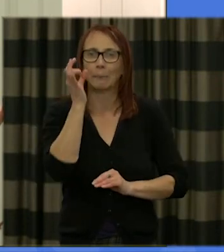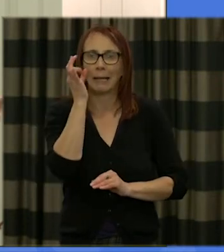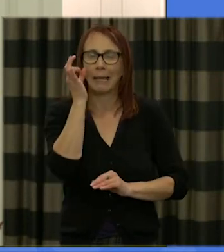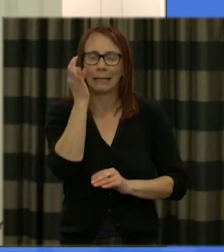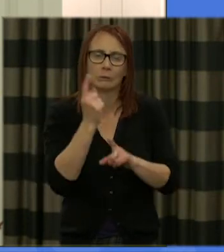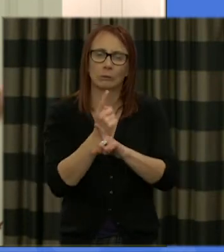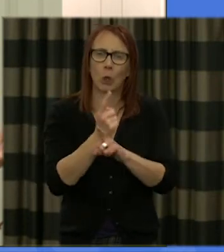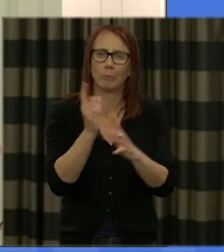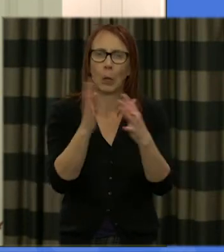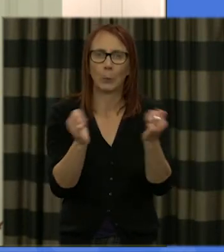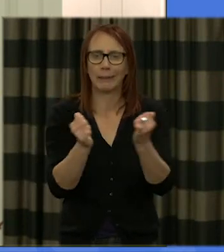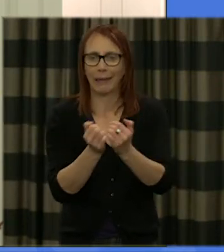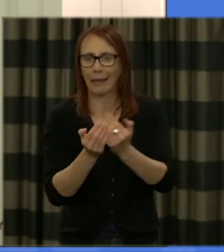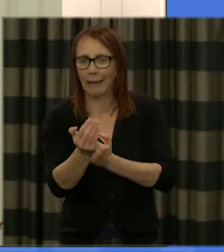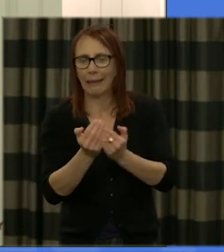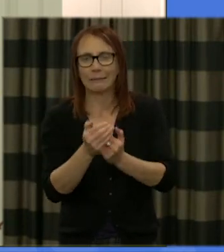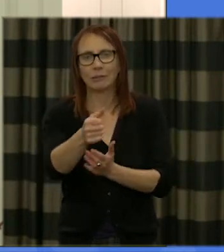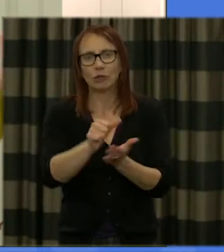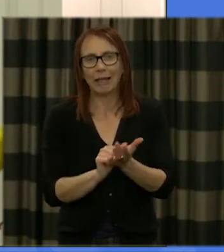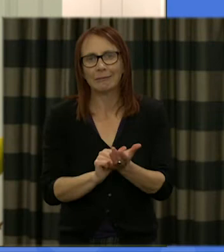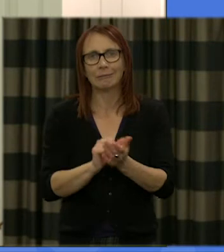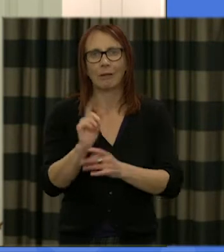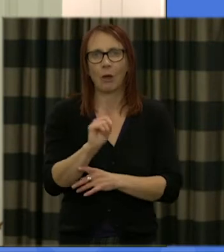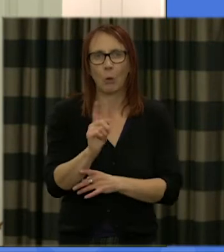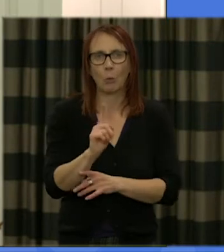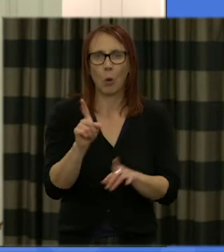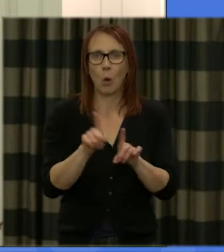little bit talk through the agenda and you'll also hear from Chris and John